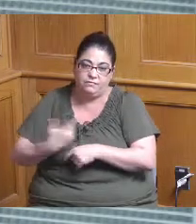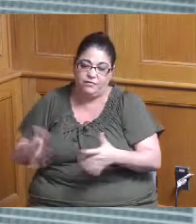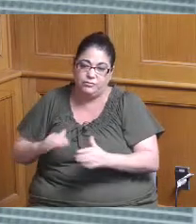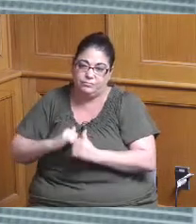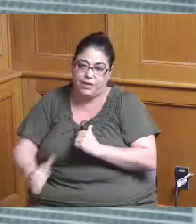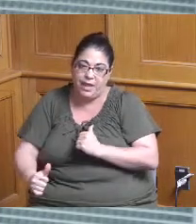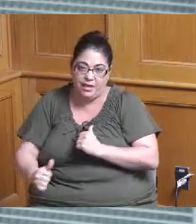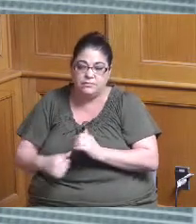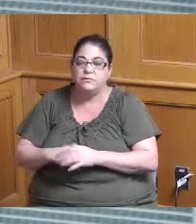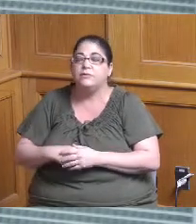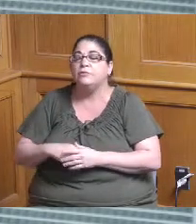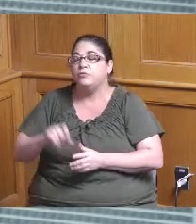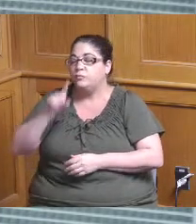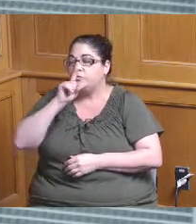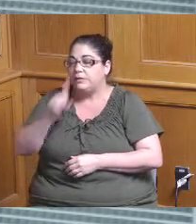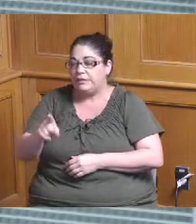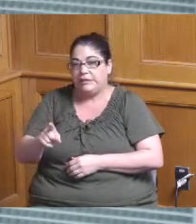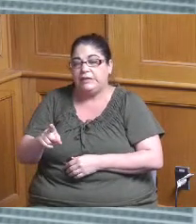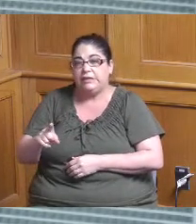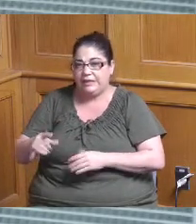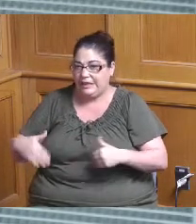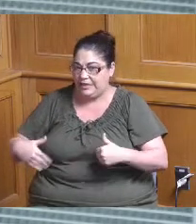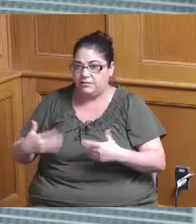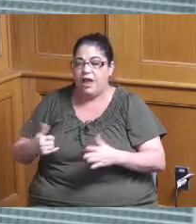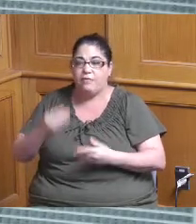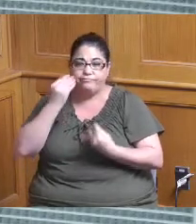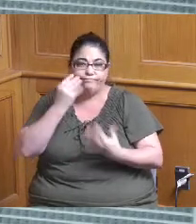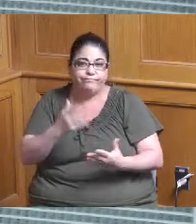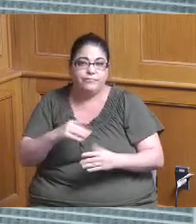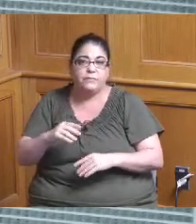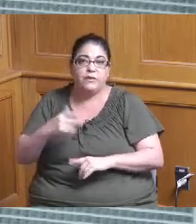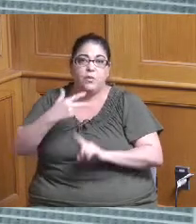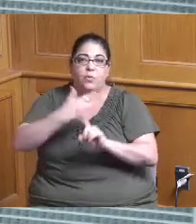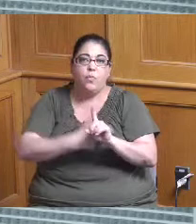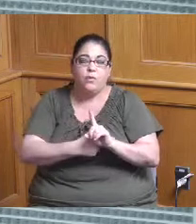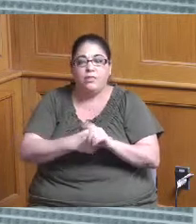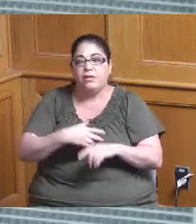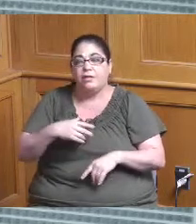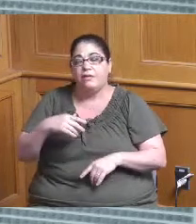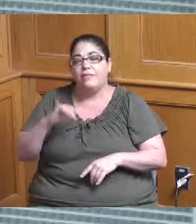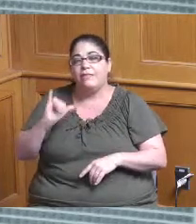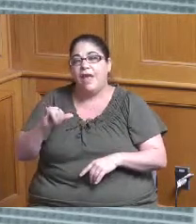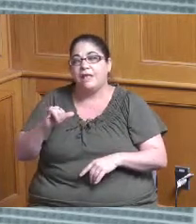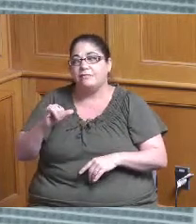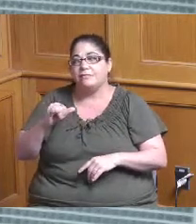is something we've reported on in the quarterly consent decree reports as well what steps we took